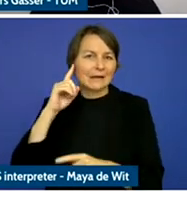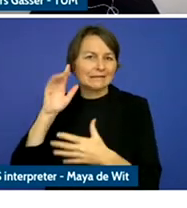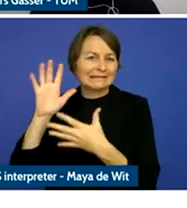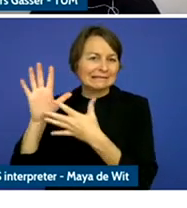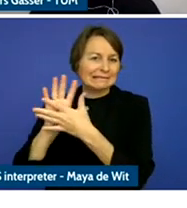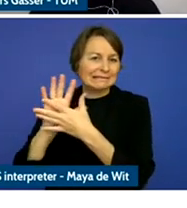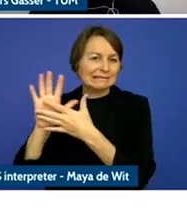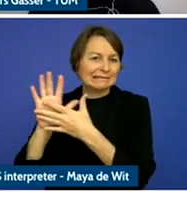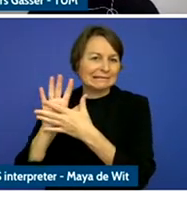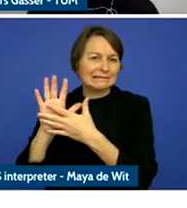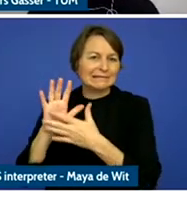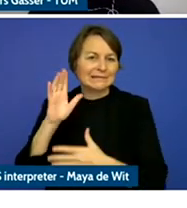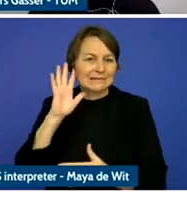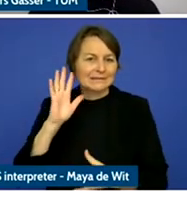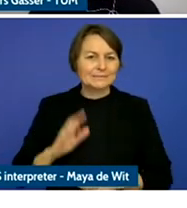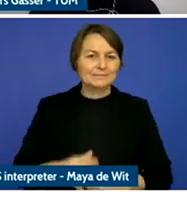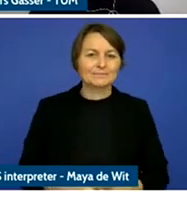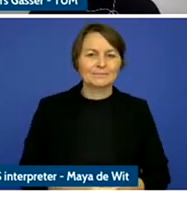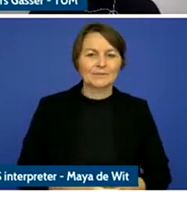So in the past decade in my view